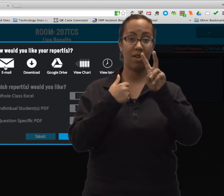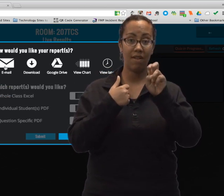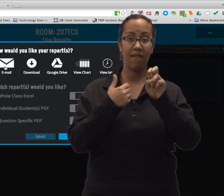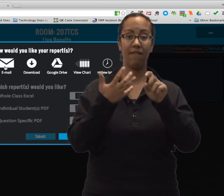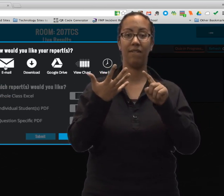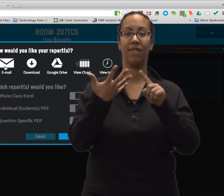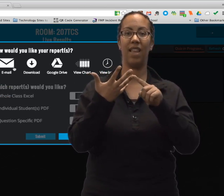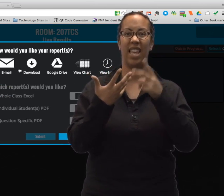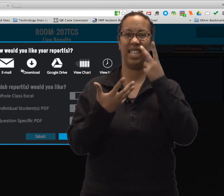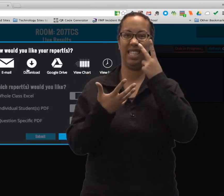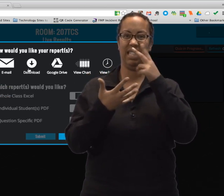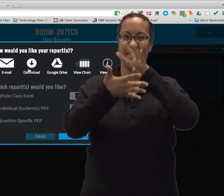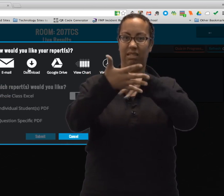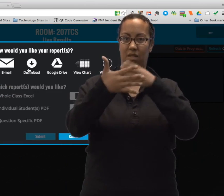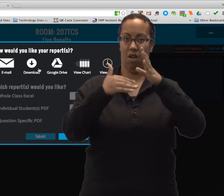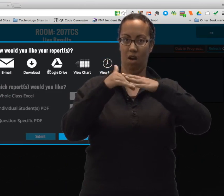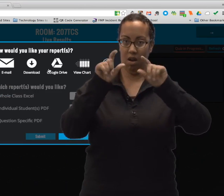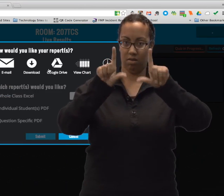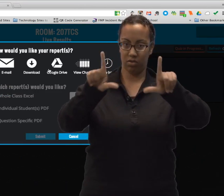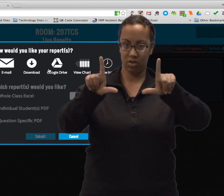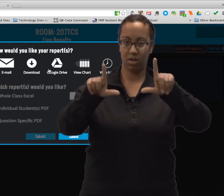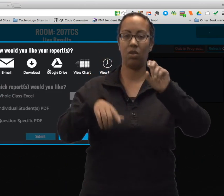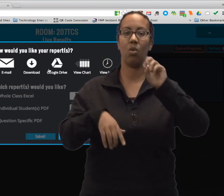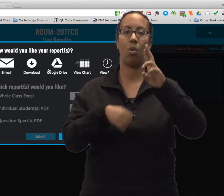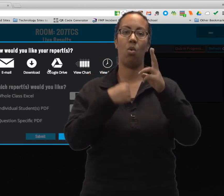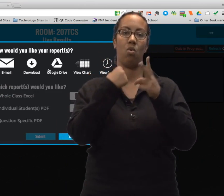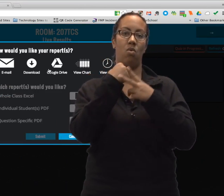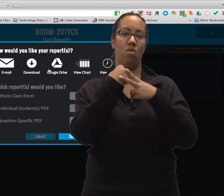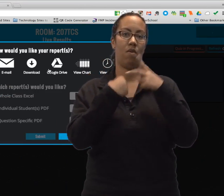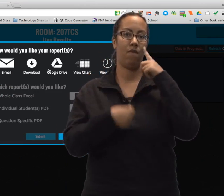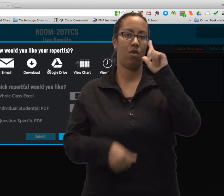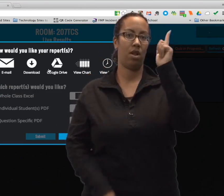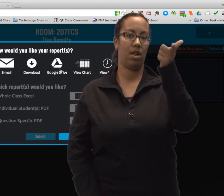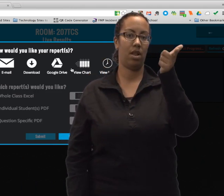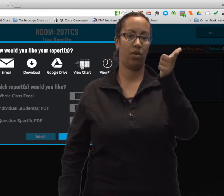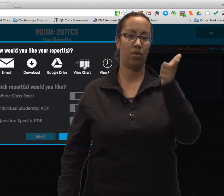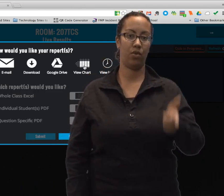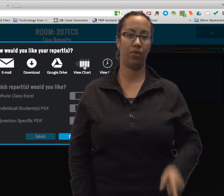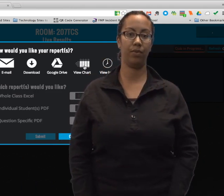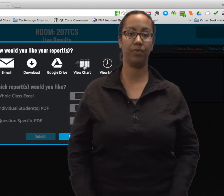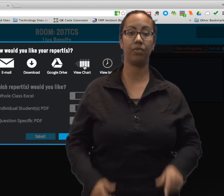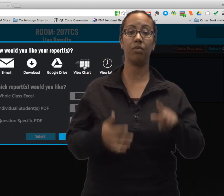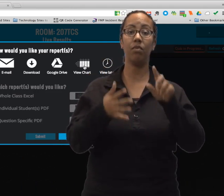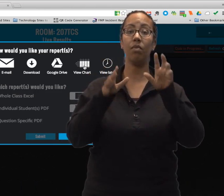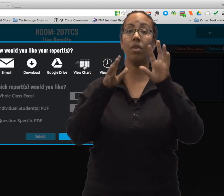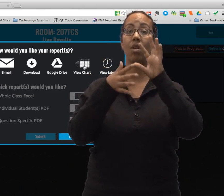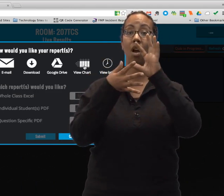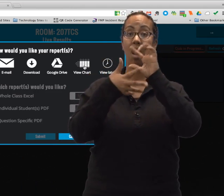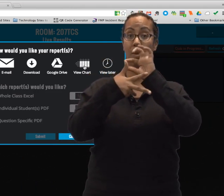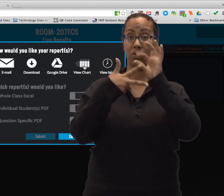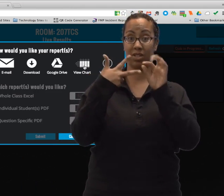You can save it to Google drive, or you can see as a spreadsheet on your screen, or you can save it for later.